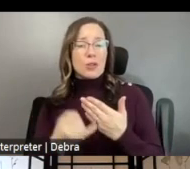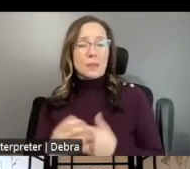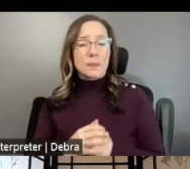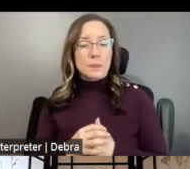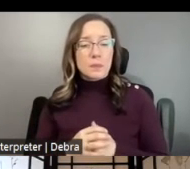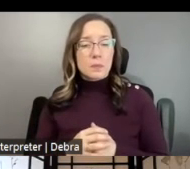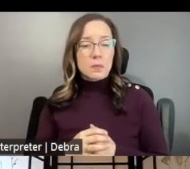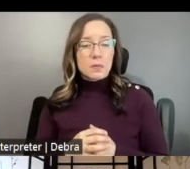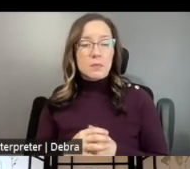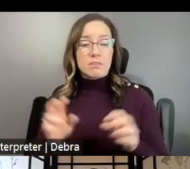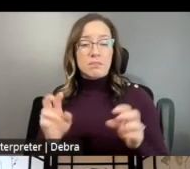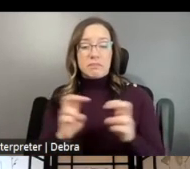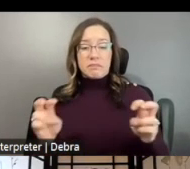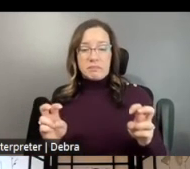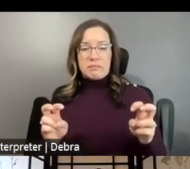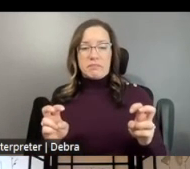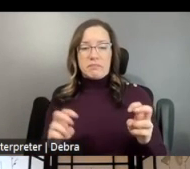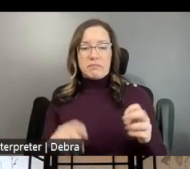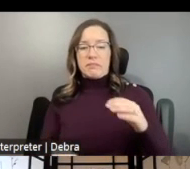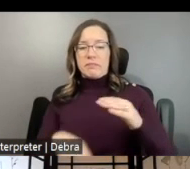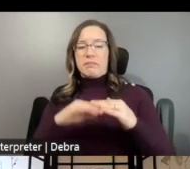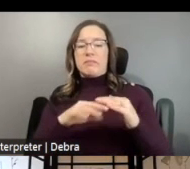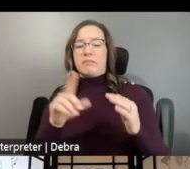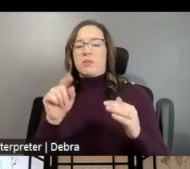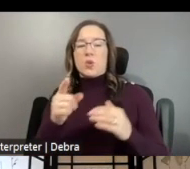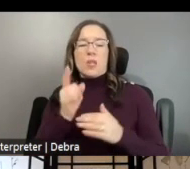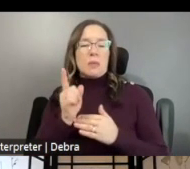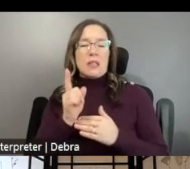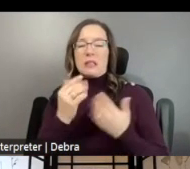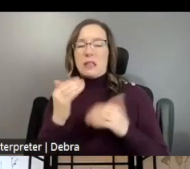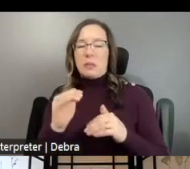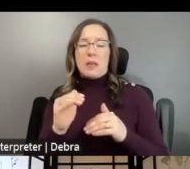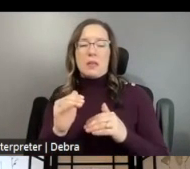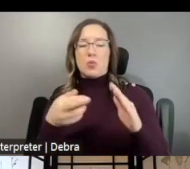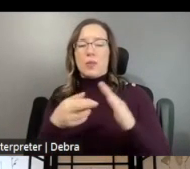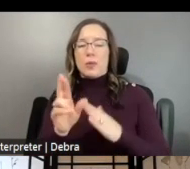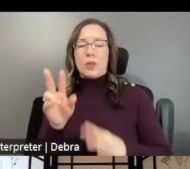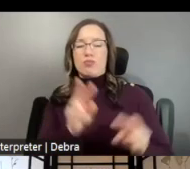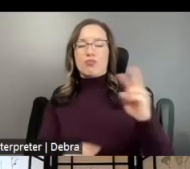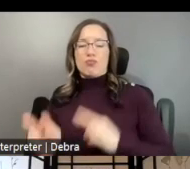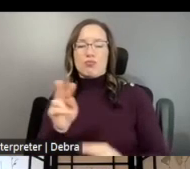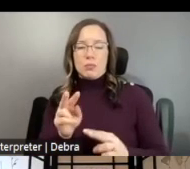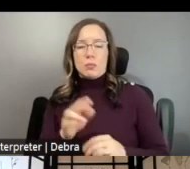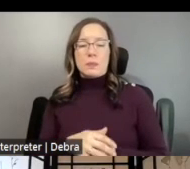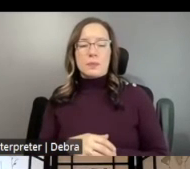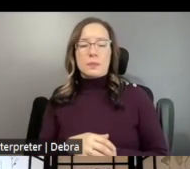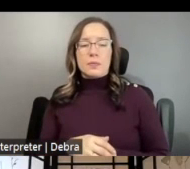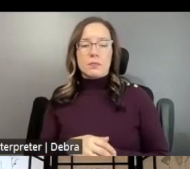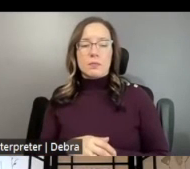PANELISTS WILL SPEND NO MORE THAN 20 MINUTES REVIEWING YOUR WORK SAMPLES. SUBMIT RELEVANT,